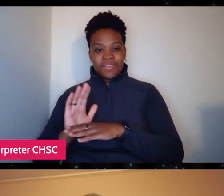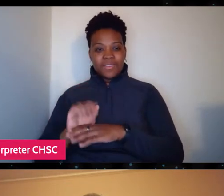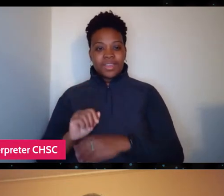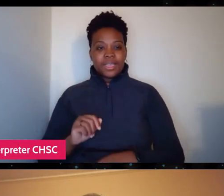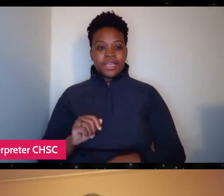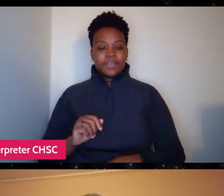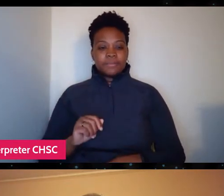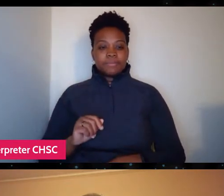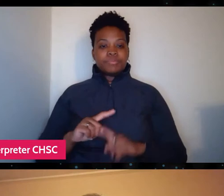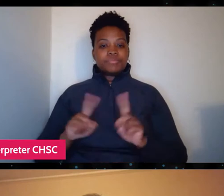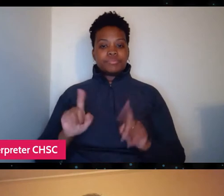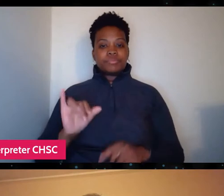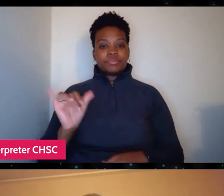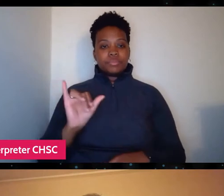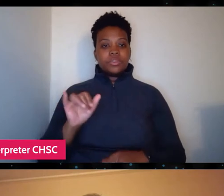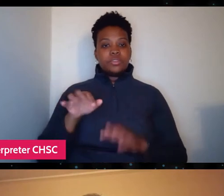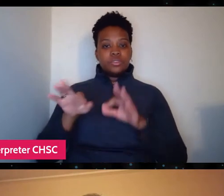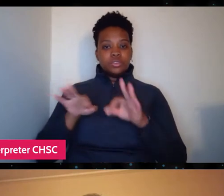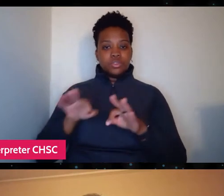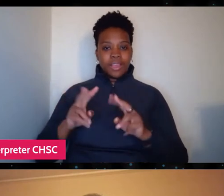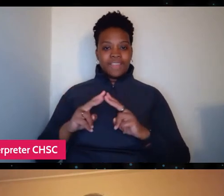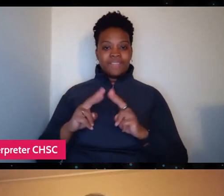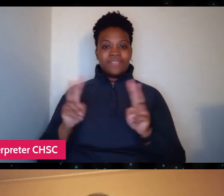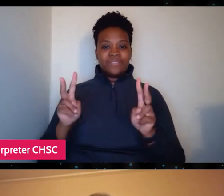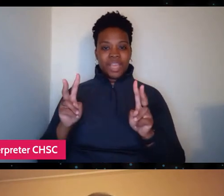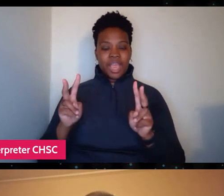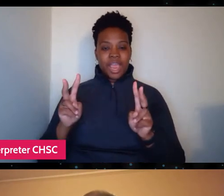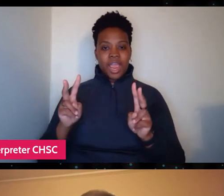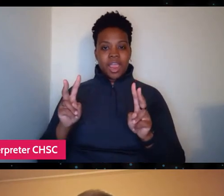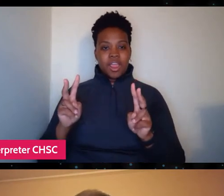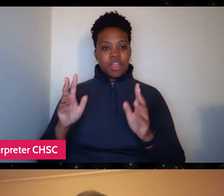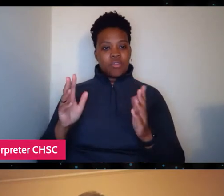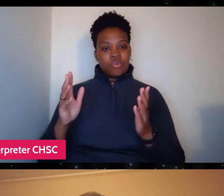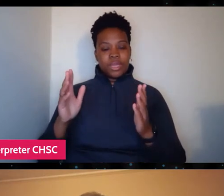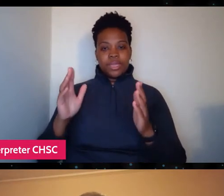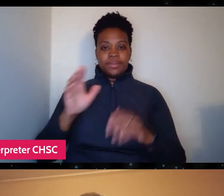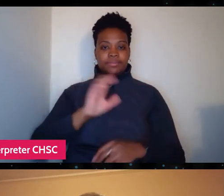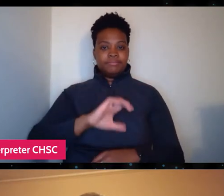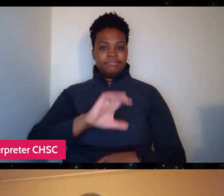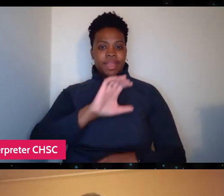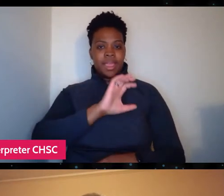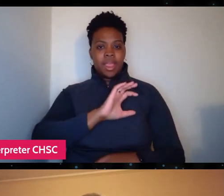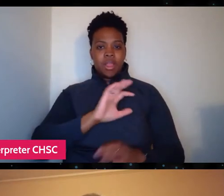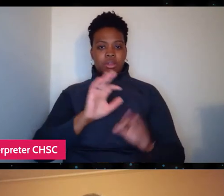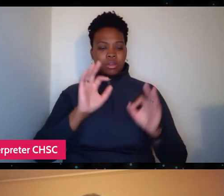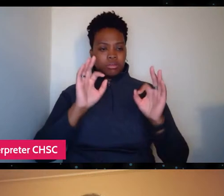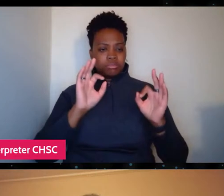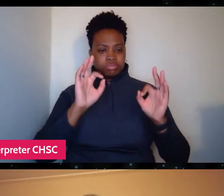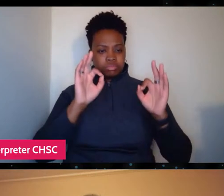but it also describes a very enigmatic character who we're not really sure what drives him